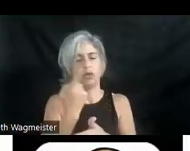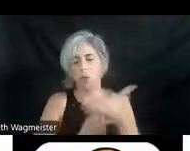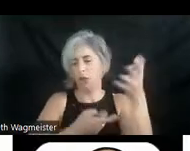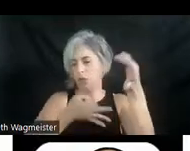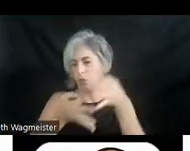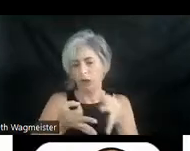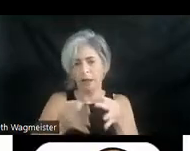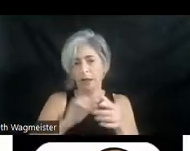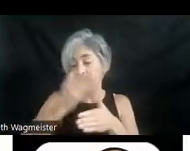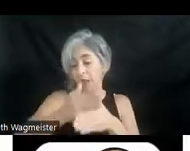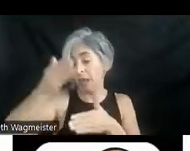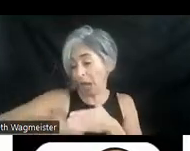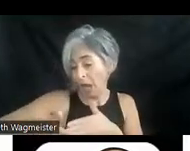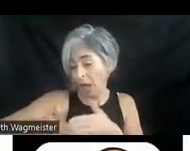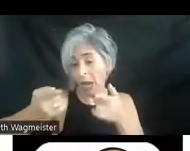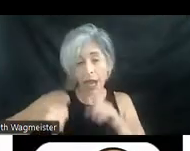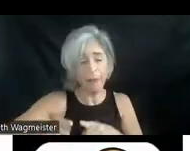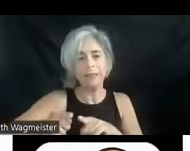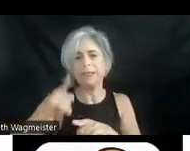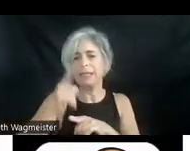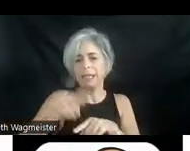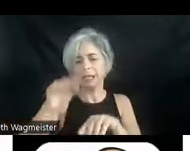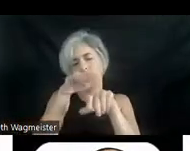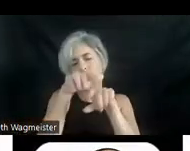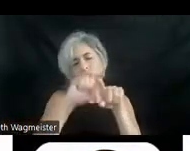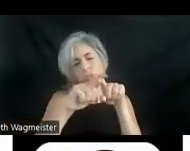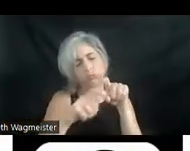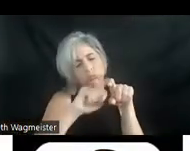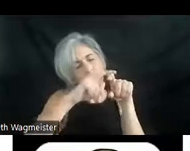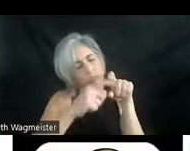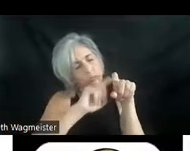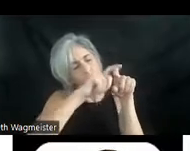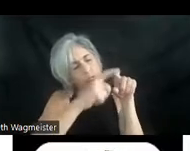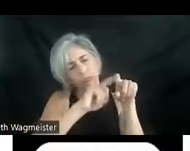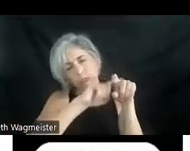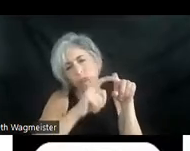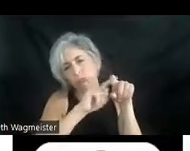Then at the end, he rubs the top of the chick's head with his index finger. Not his pinky,